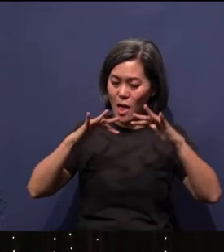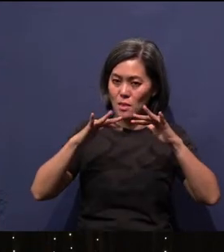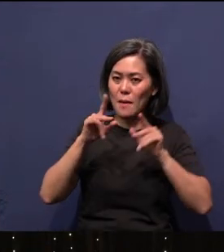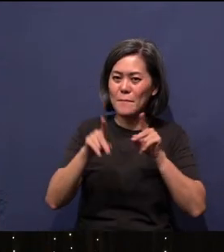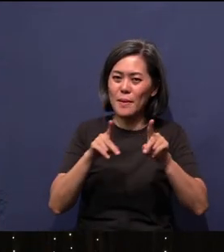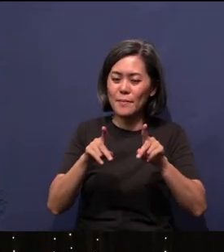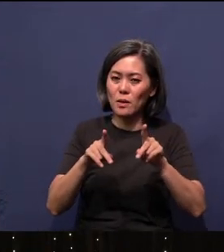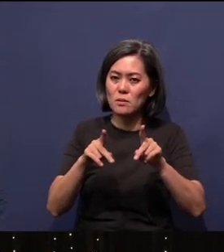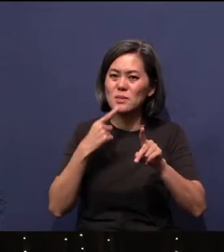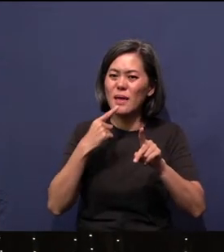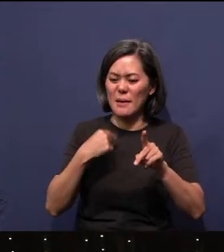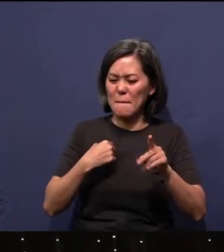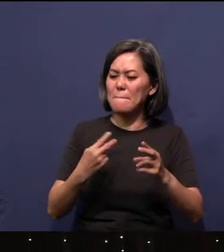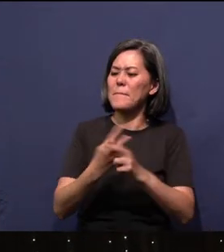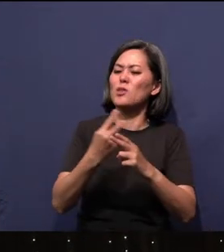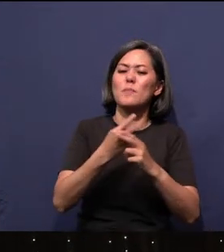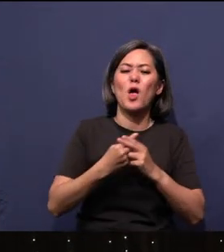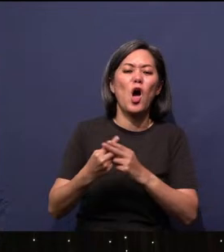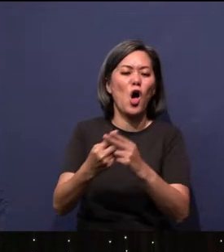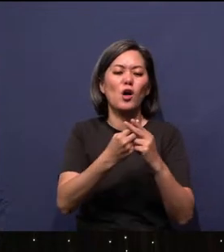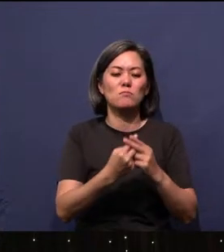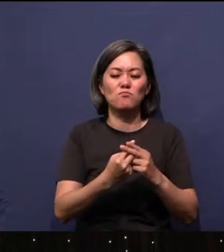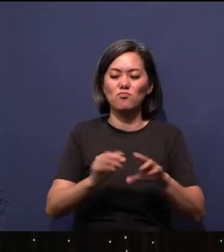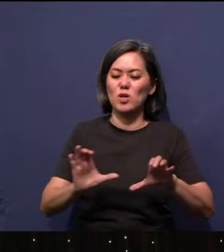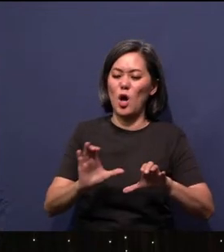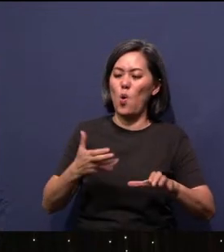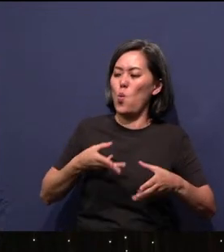saying, "Let's multiply. Let's do things our way.” There's wickedness. There's evil.